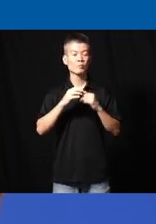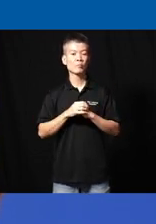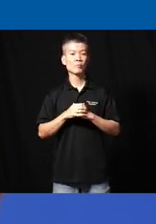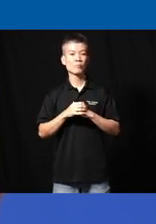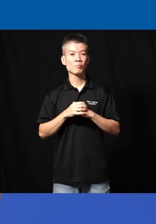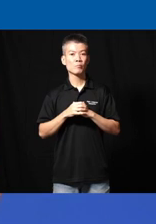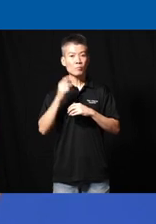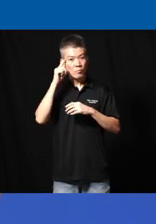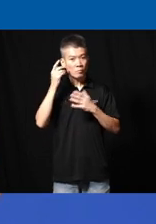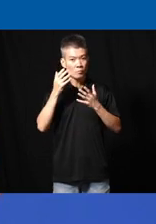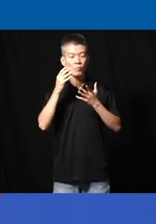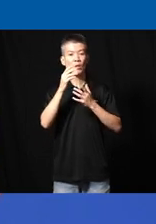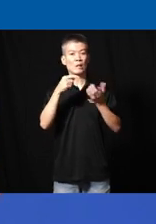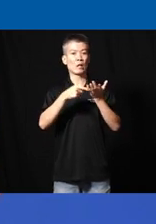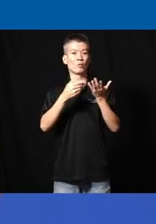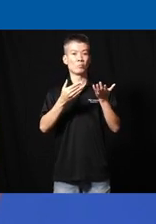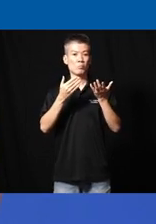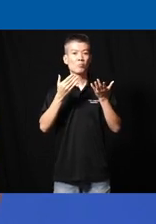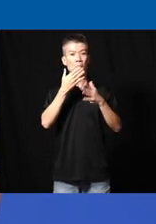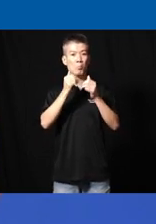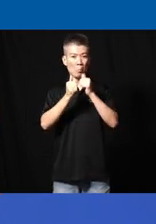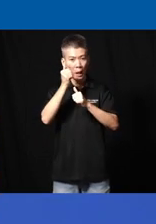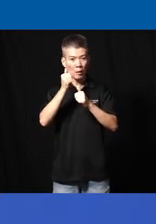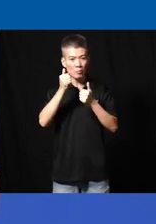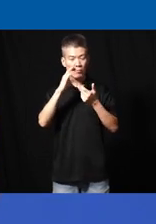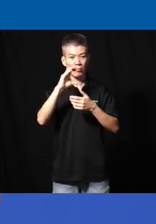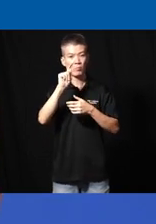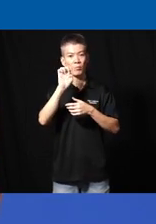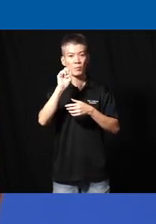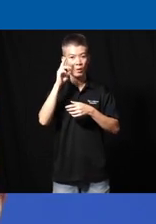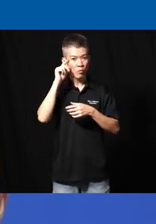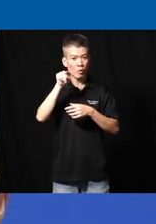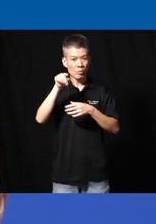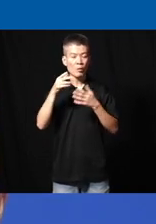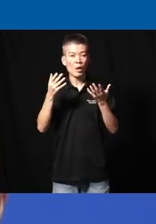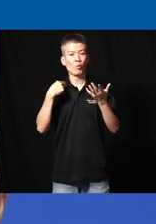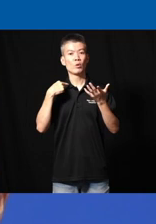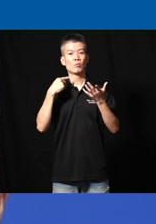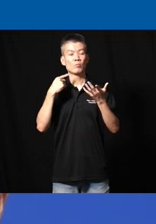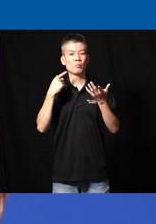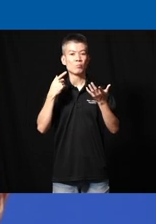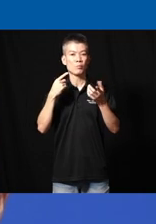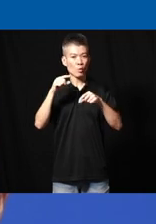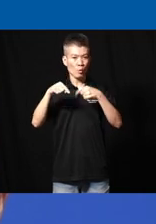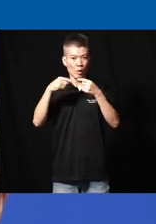think about what sort of Technologies might be best cat for them uh how do we go about doing